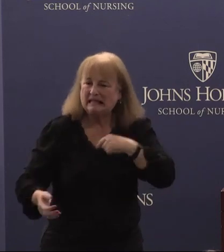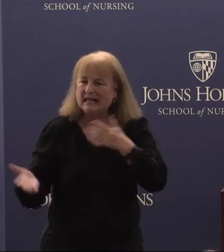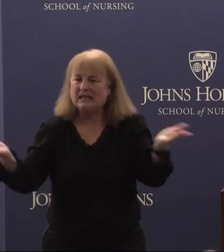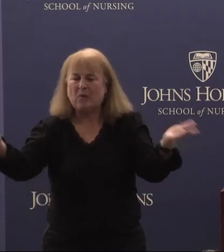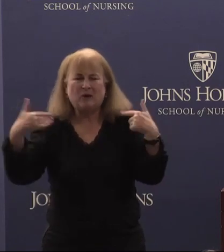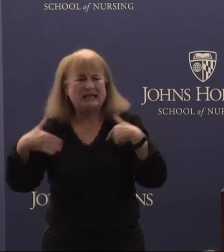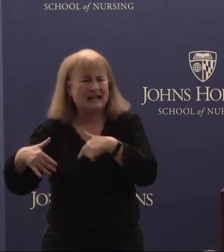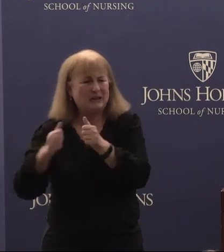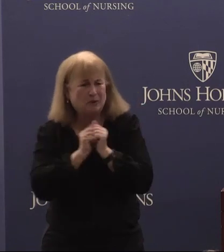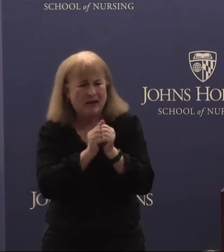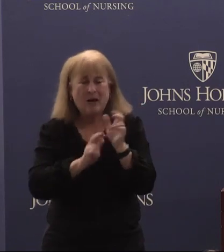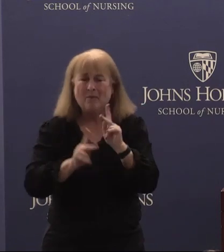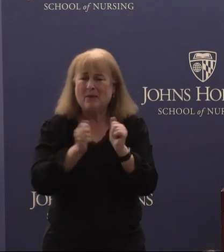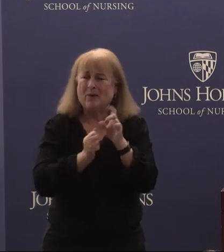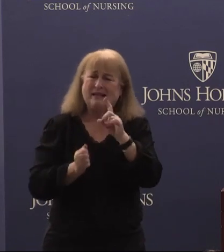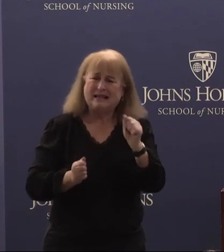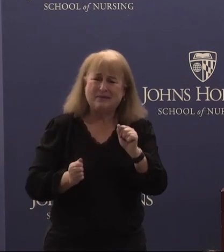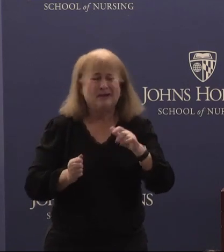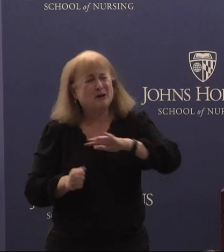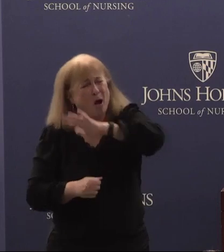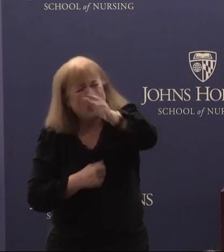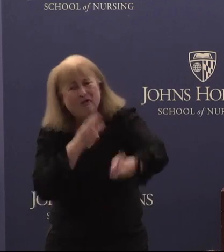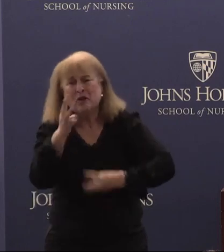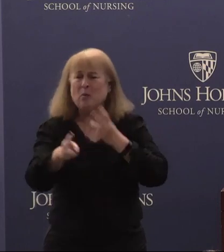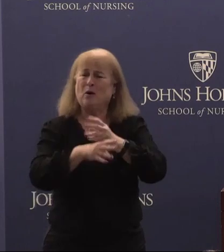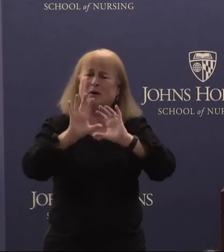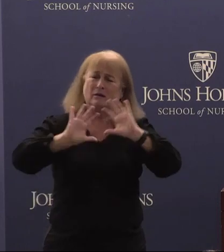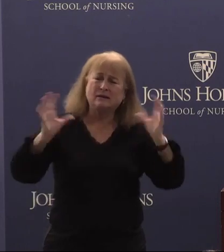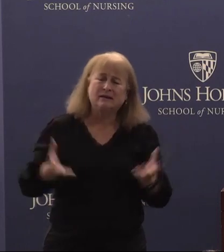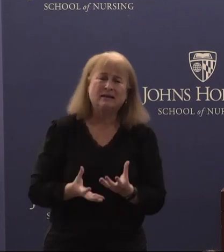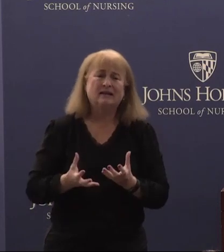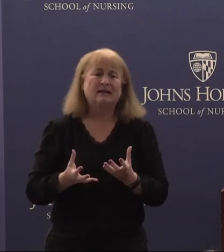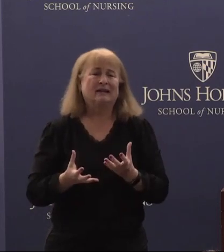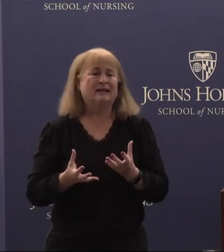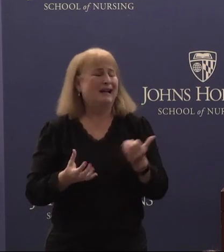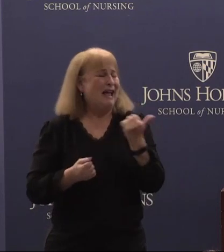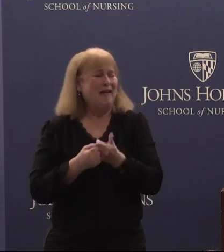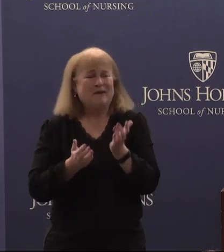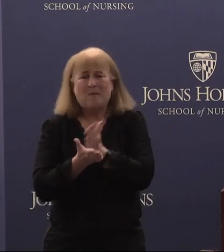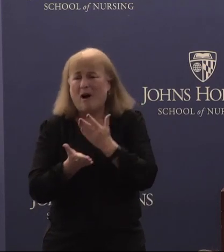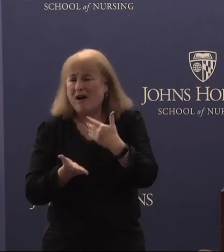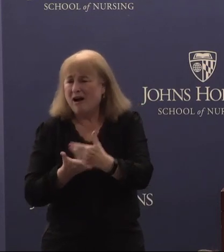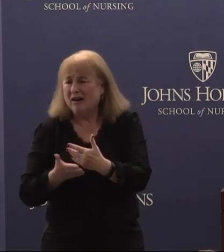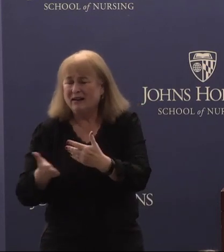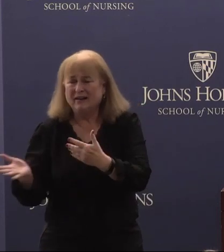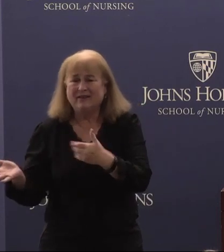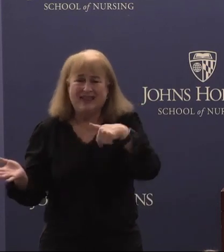because people with disabilities are all around the world in every part of this country. In all